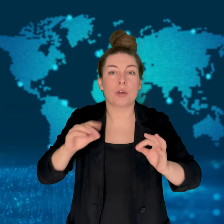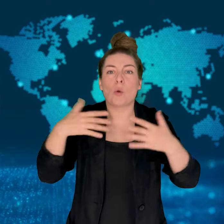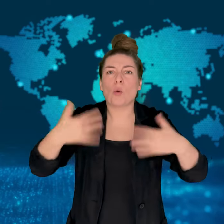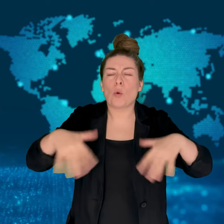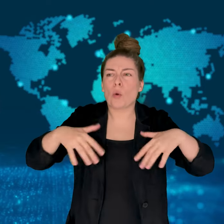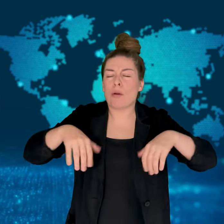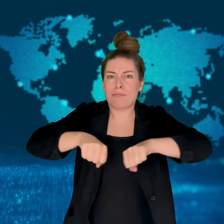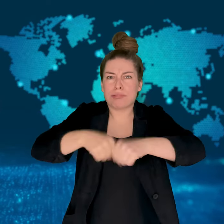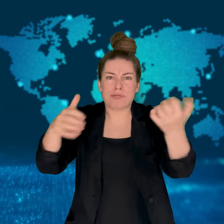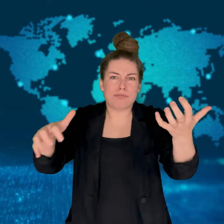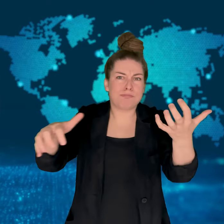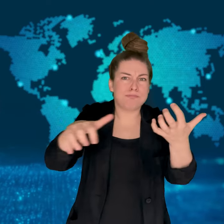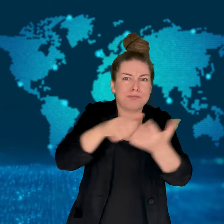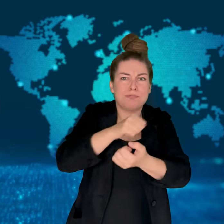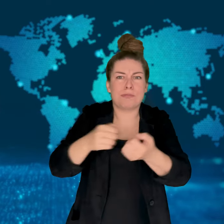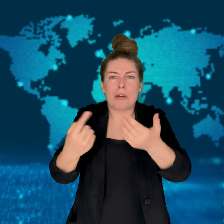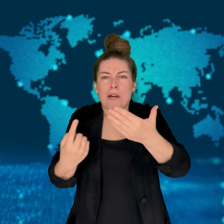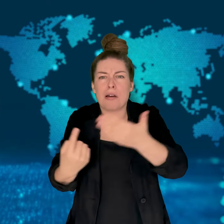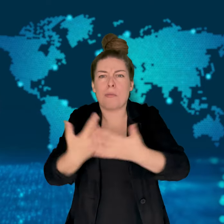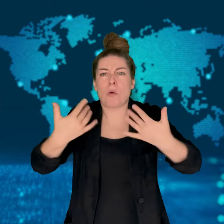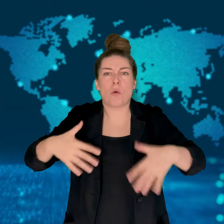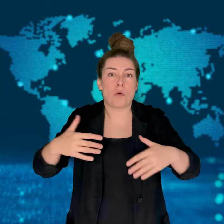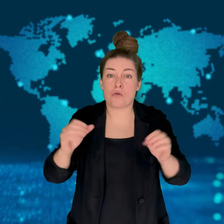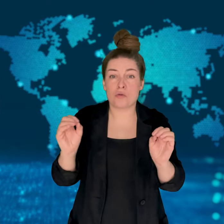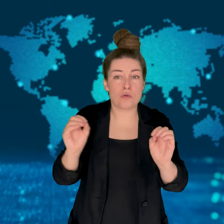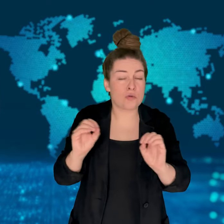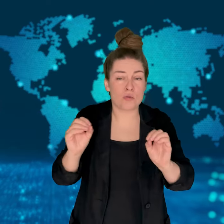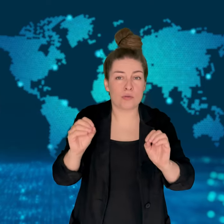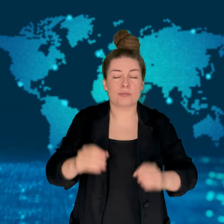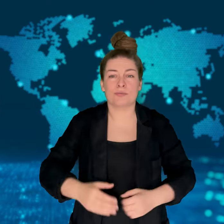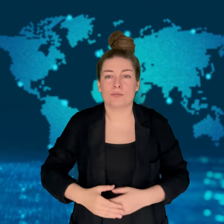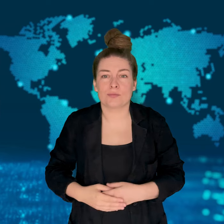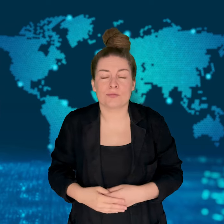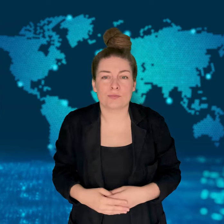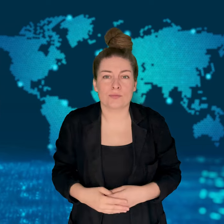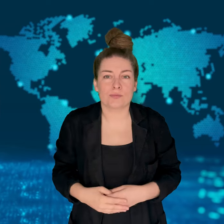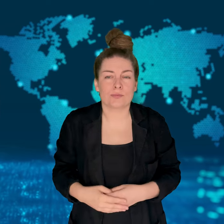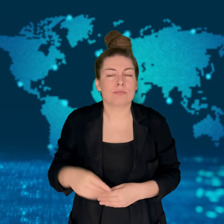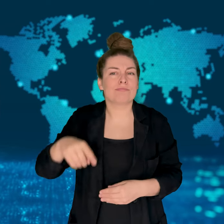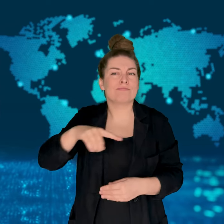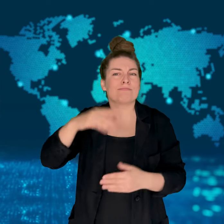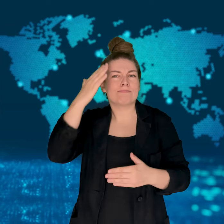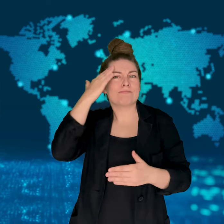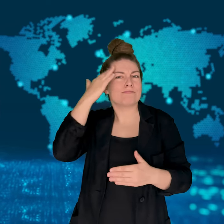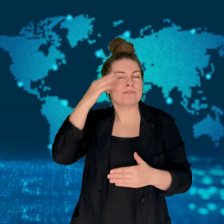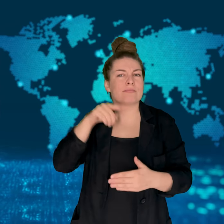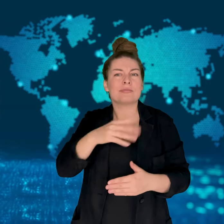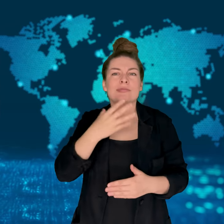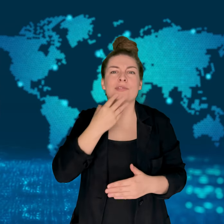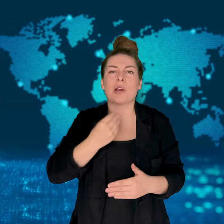99% of them were shot down or intercepted before they hit their targets.